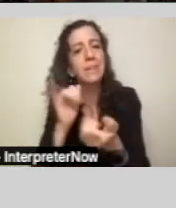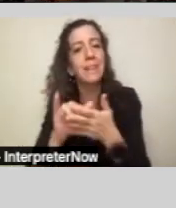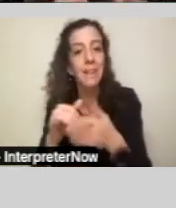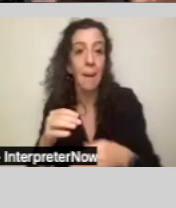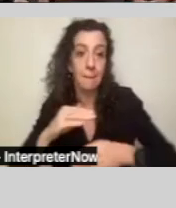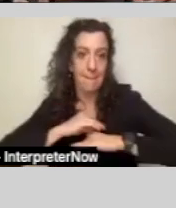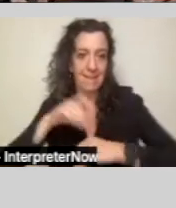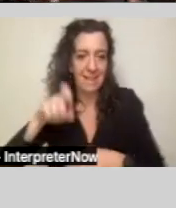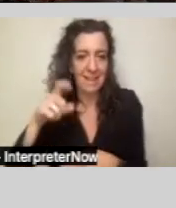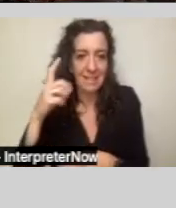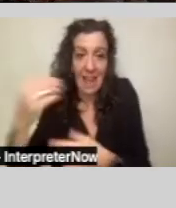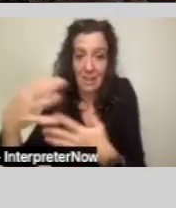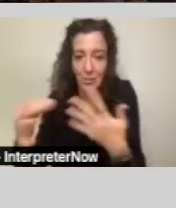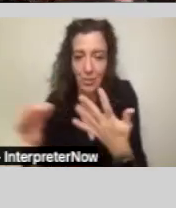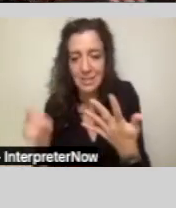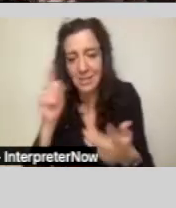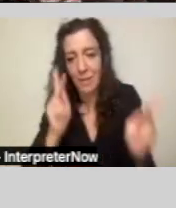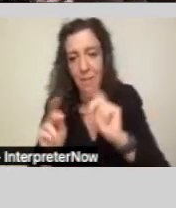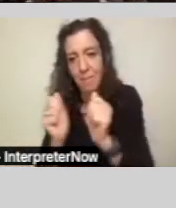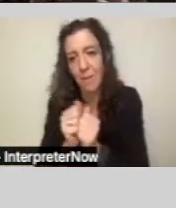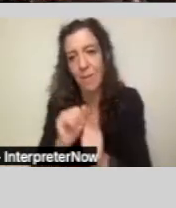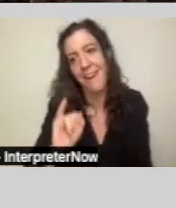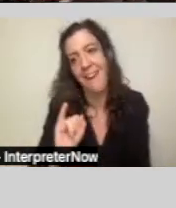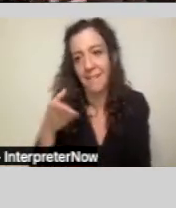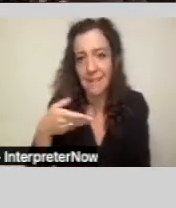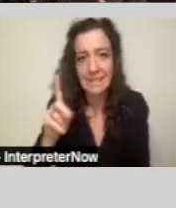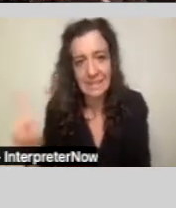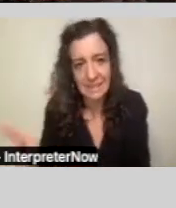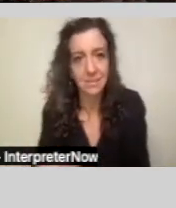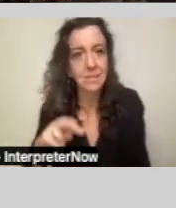So this is so that people and their families never have to go back to this binary choice